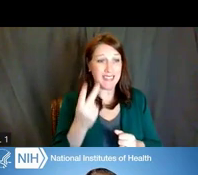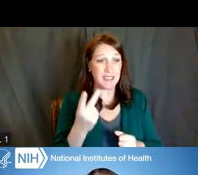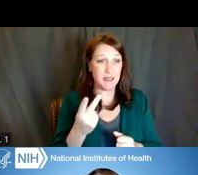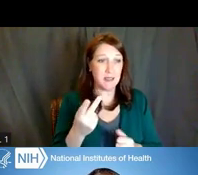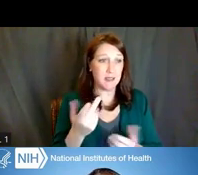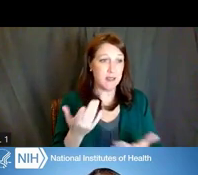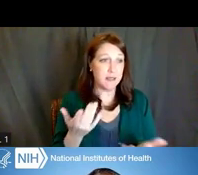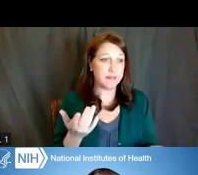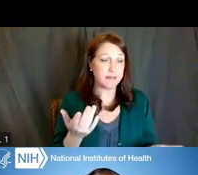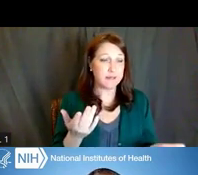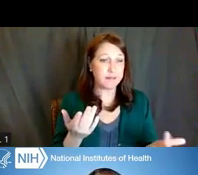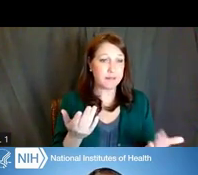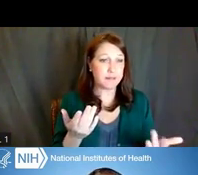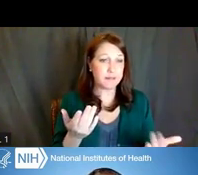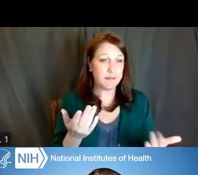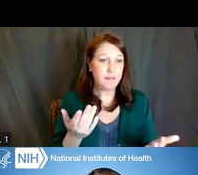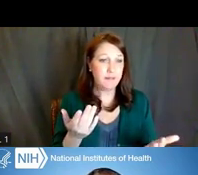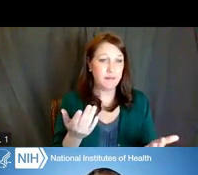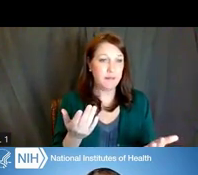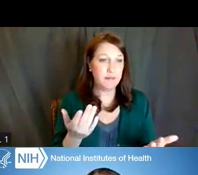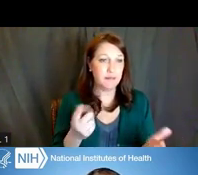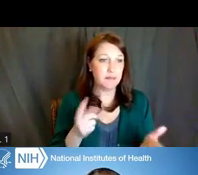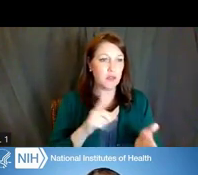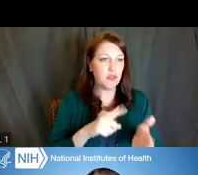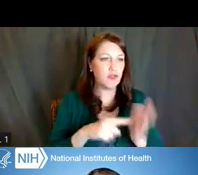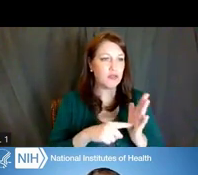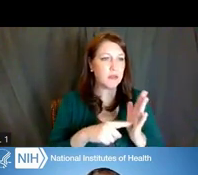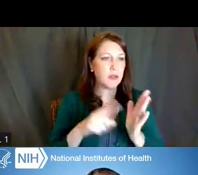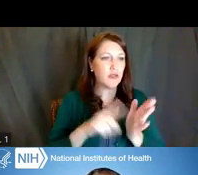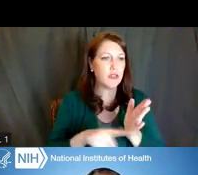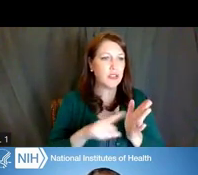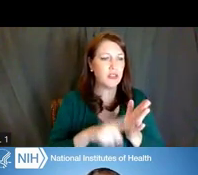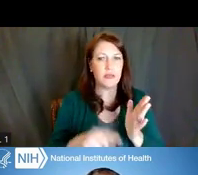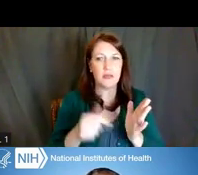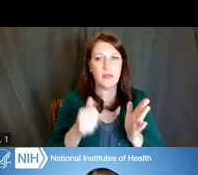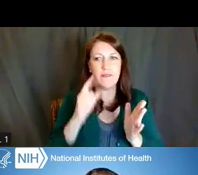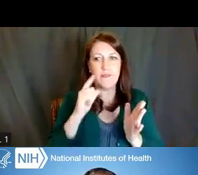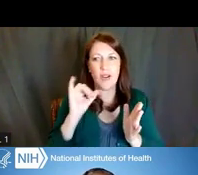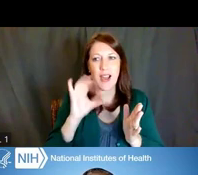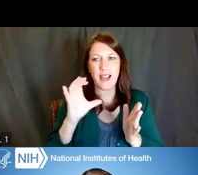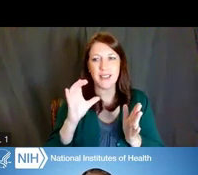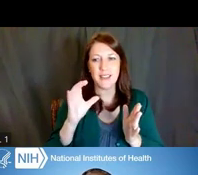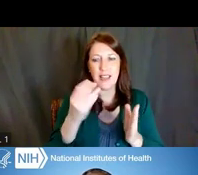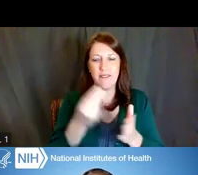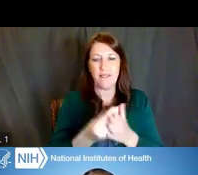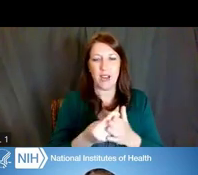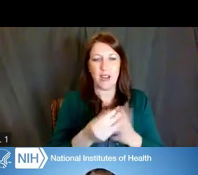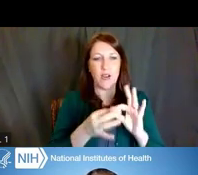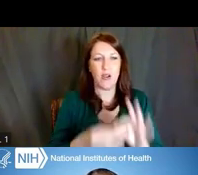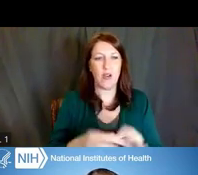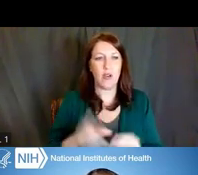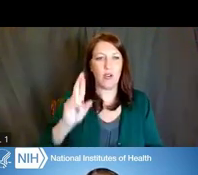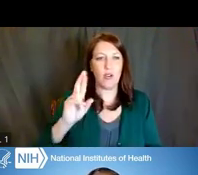this has been an example for ICs that fund research on radio tracer imaging.